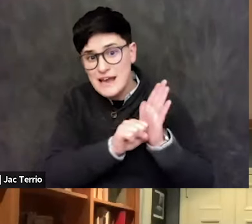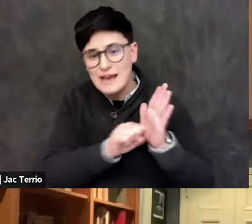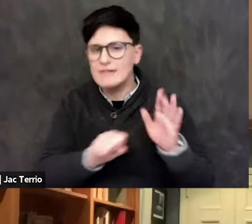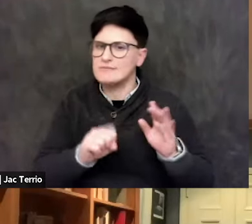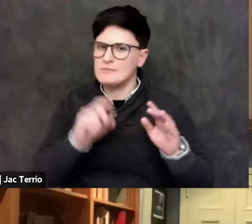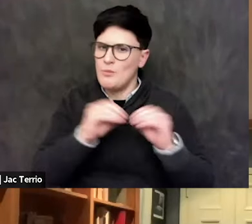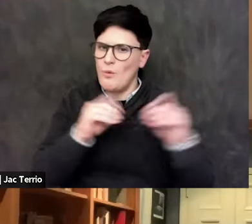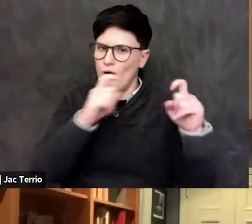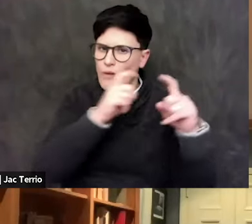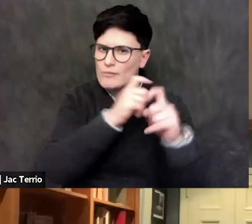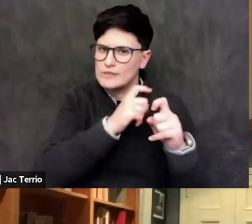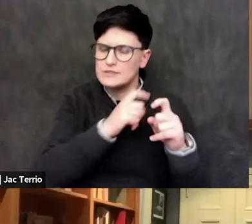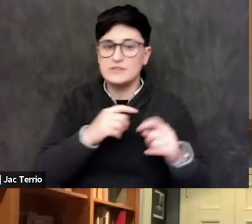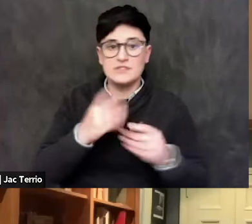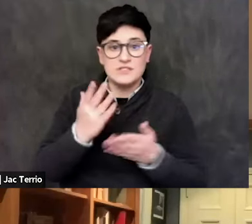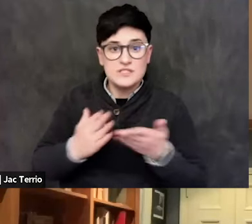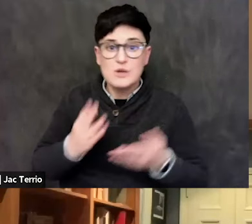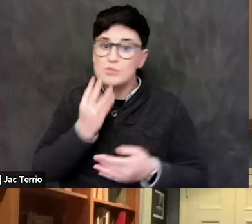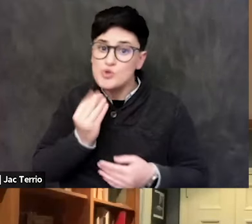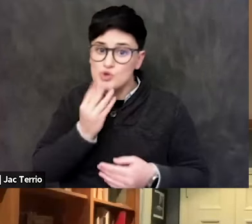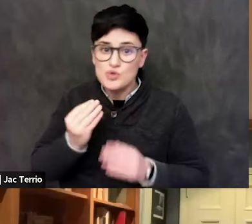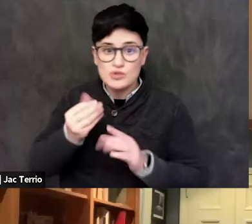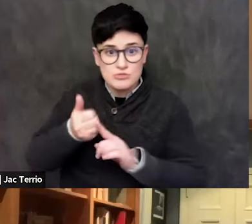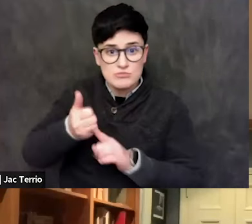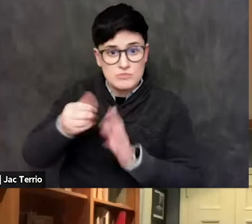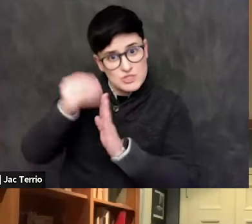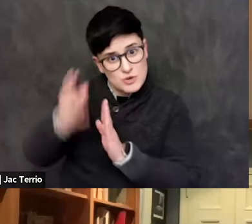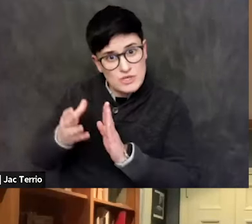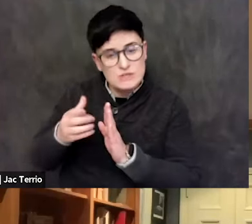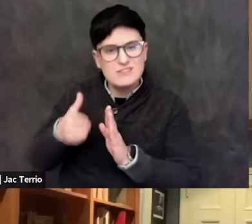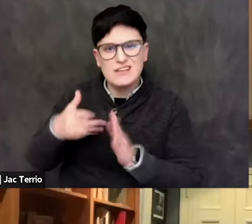who are taking the position that is anti-Zionist. I mean, there's a whole kerfuffle